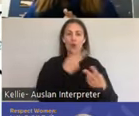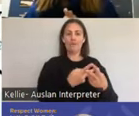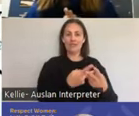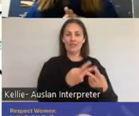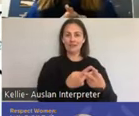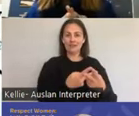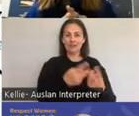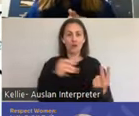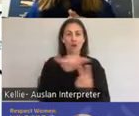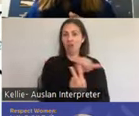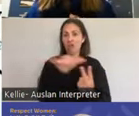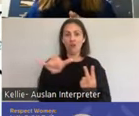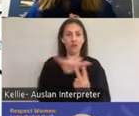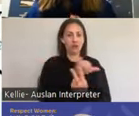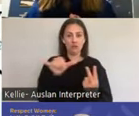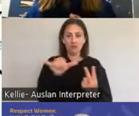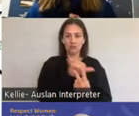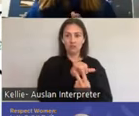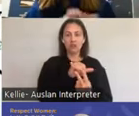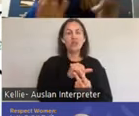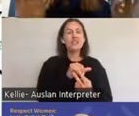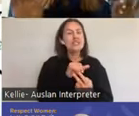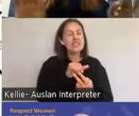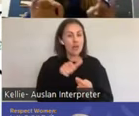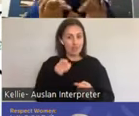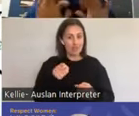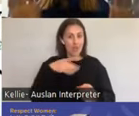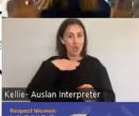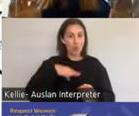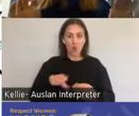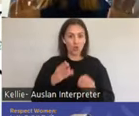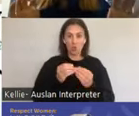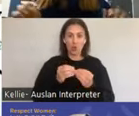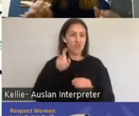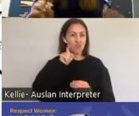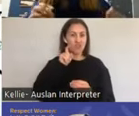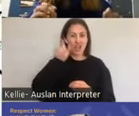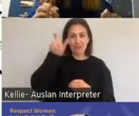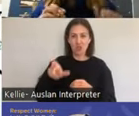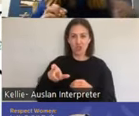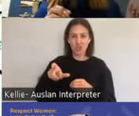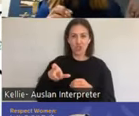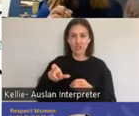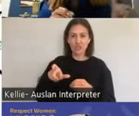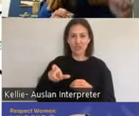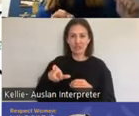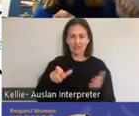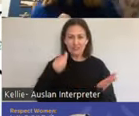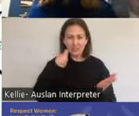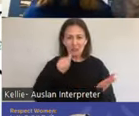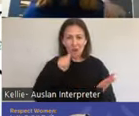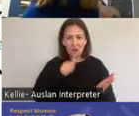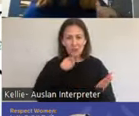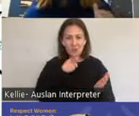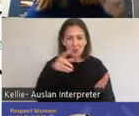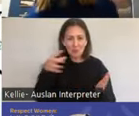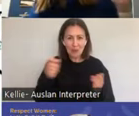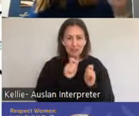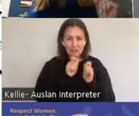partnered sex with someone they didn't know. So let's just put that into context as well. If you were asked to either go in, masturbate in front of someone or have